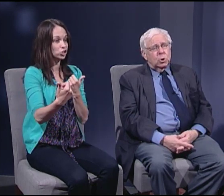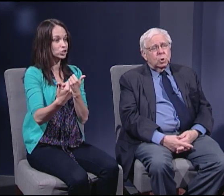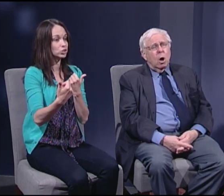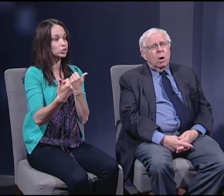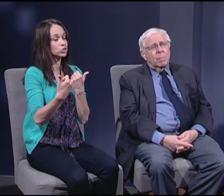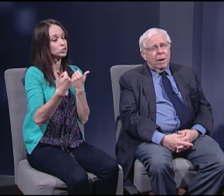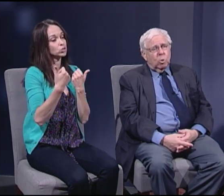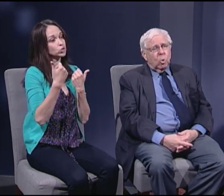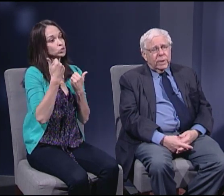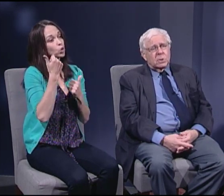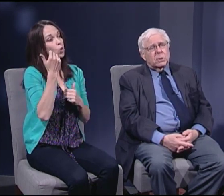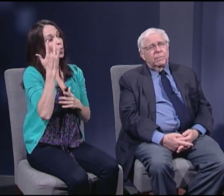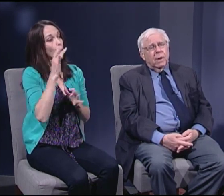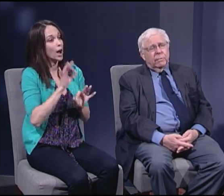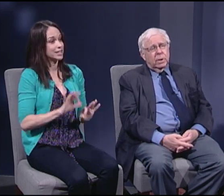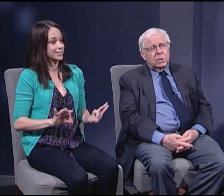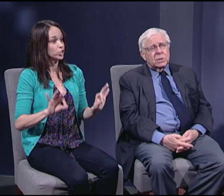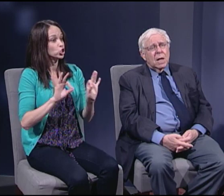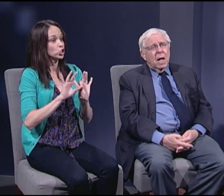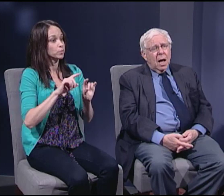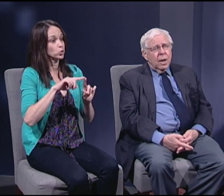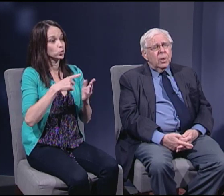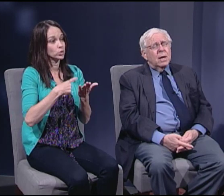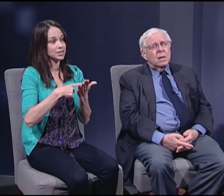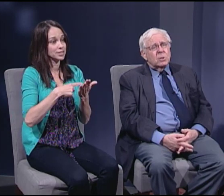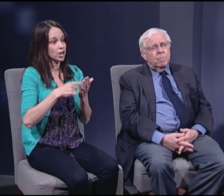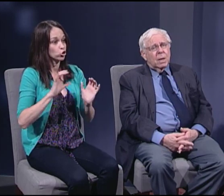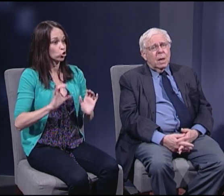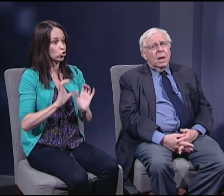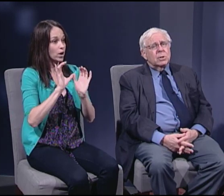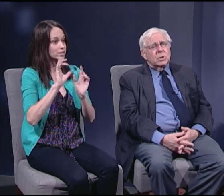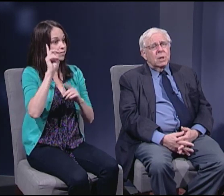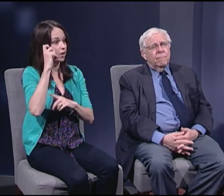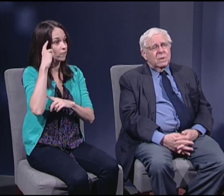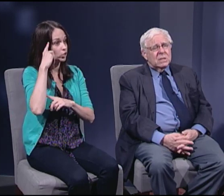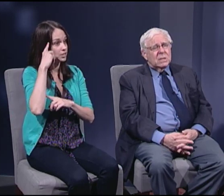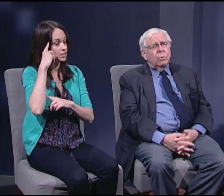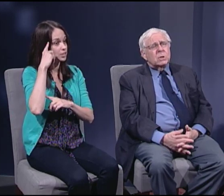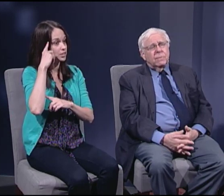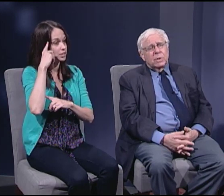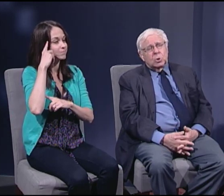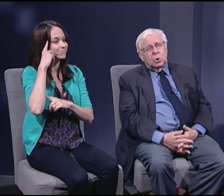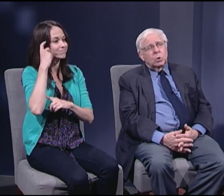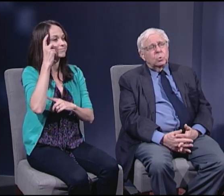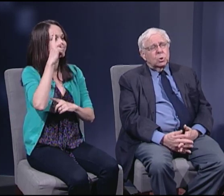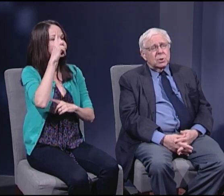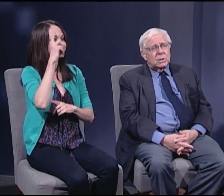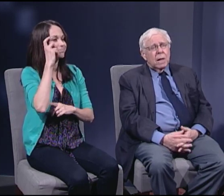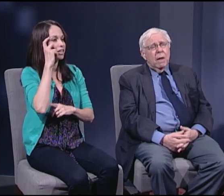to talk about a crisis of governance. I think it is because of the series of institutions